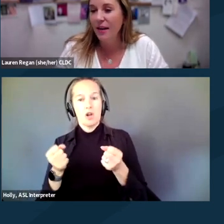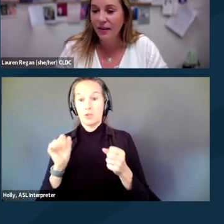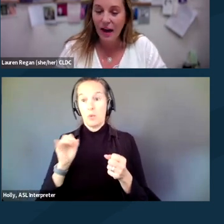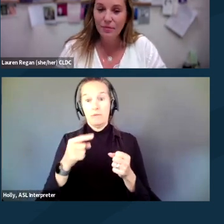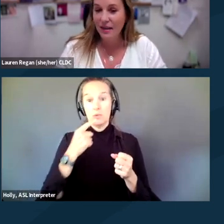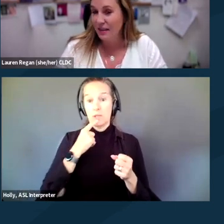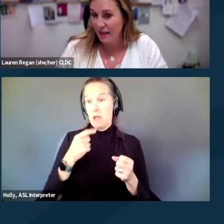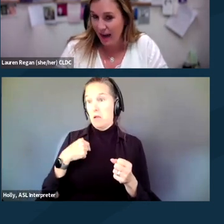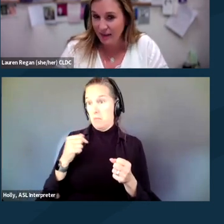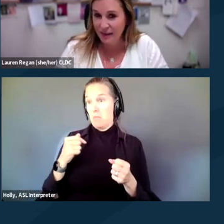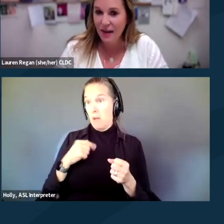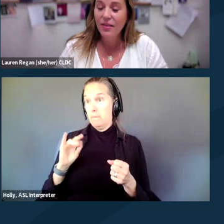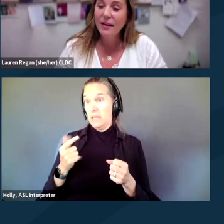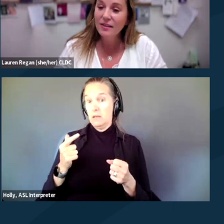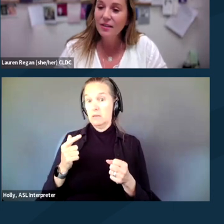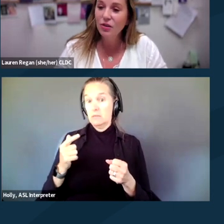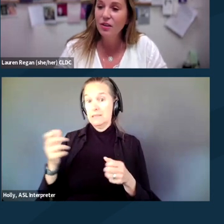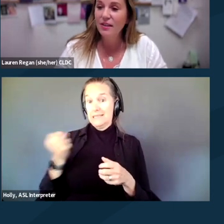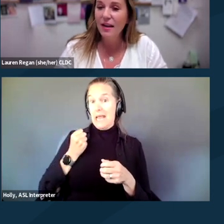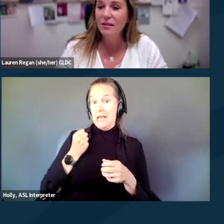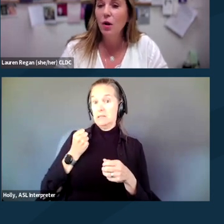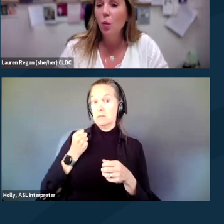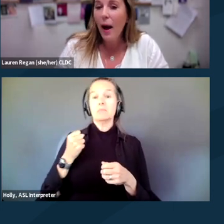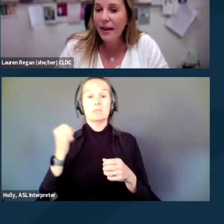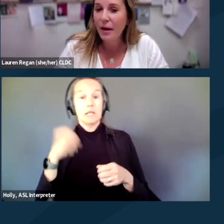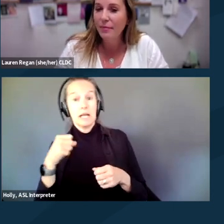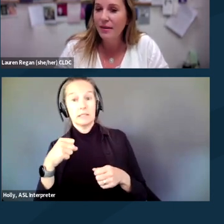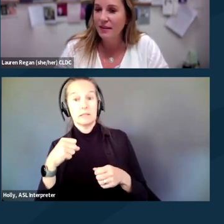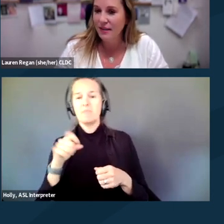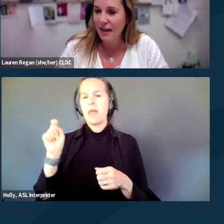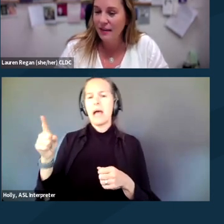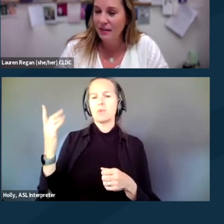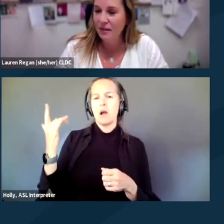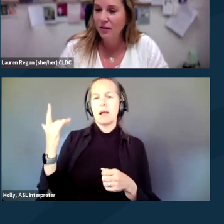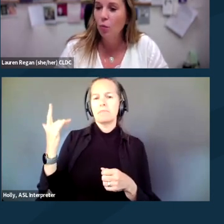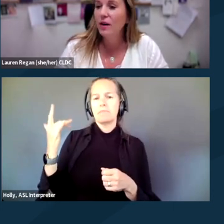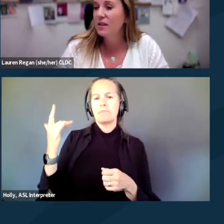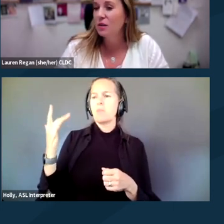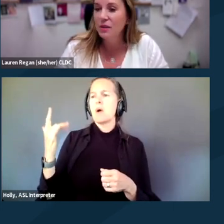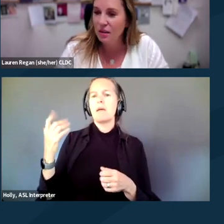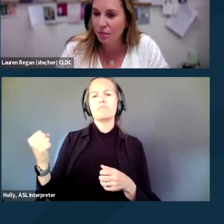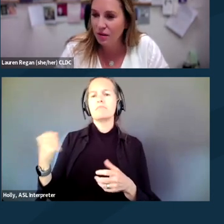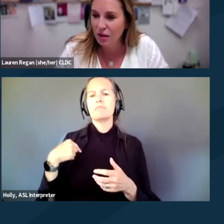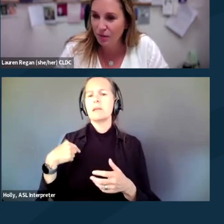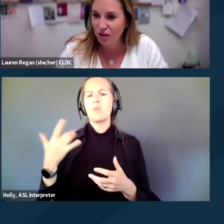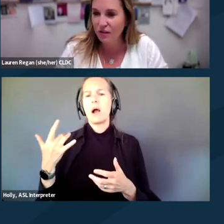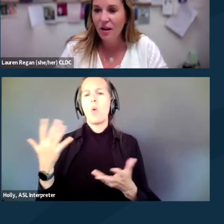and the cop says yes, the next thing you should say is, "Why am I being detained? What is the reasonable suspicion